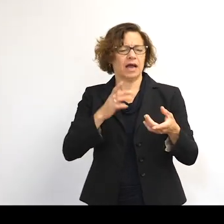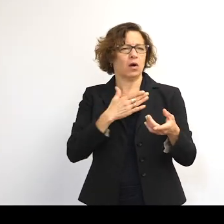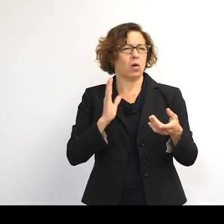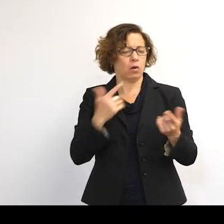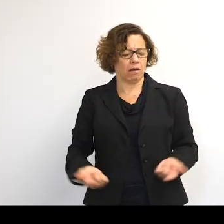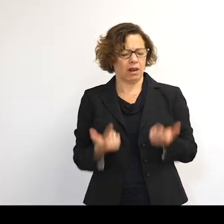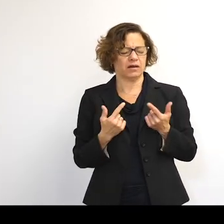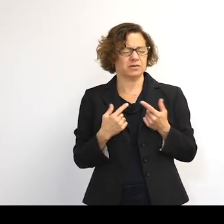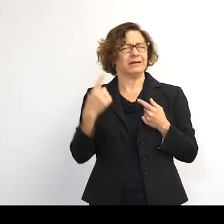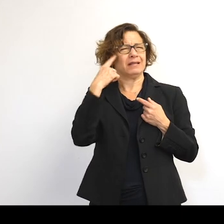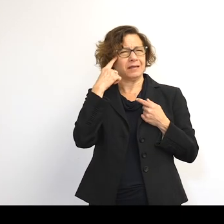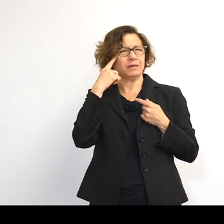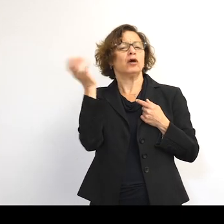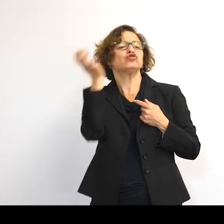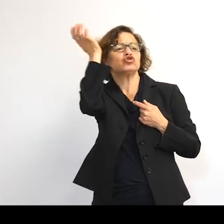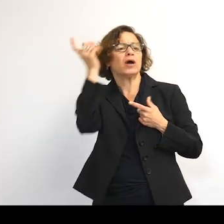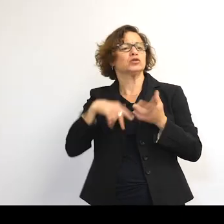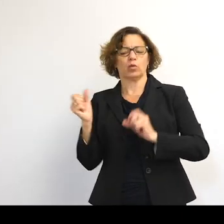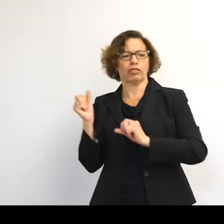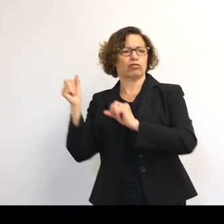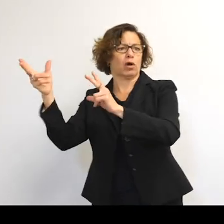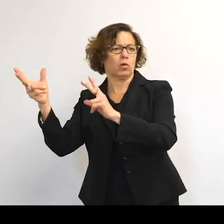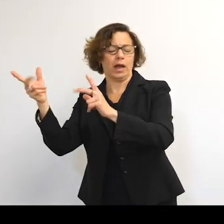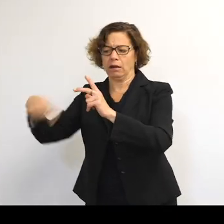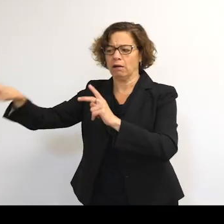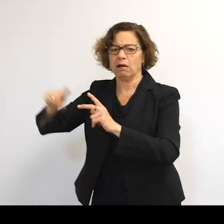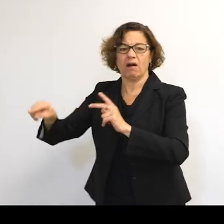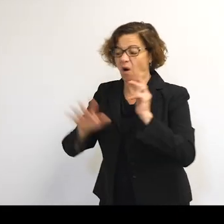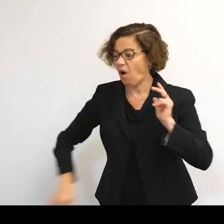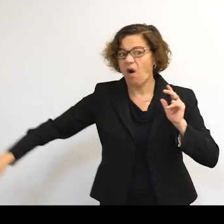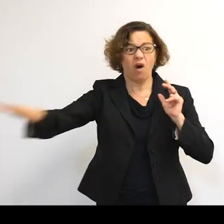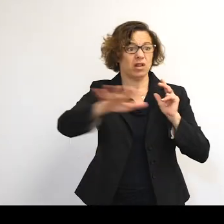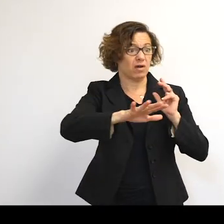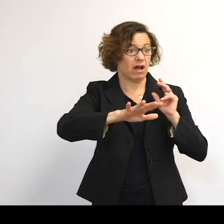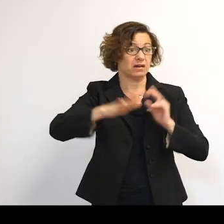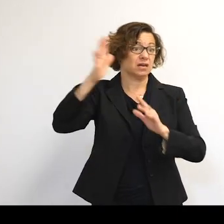of the stuff we throw away. And that stuff is all around us from the top of Mount Everest